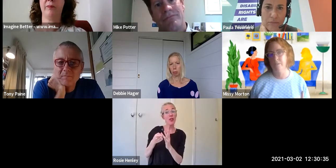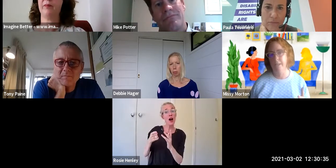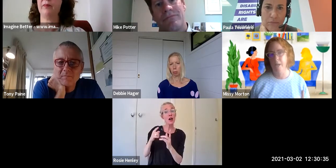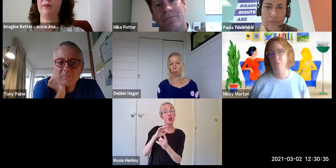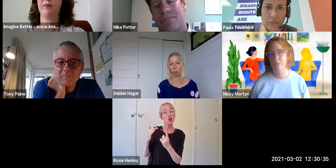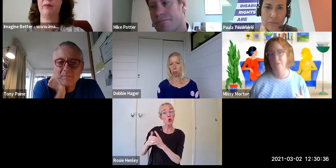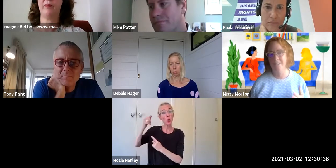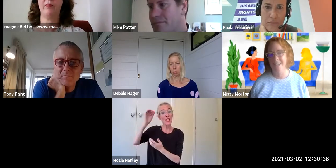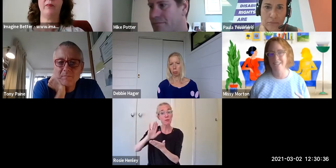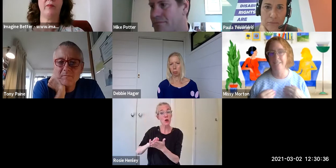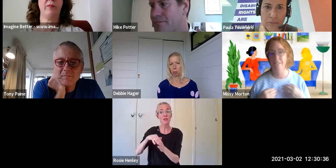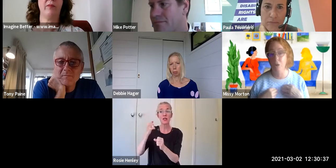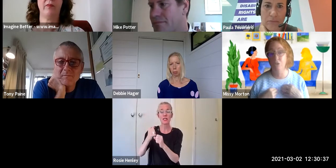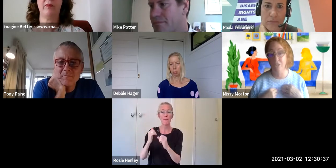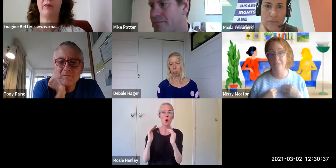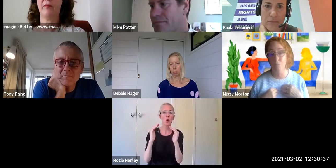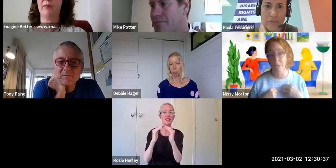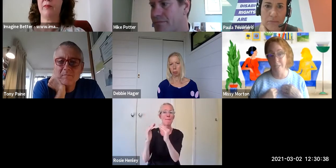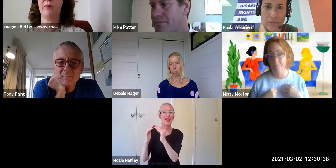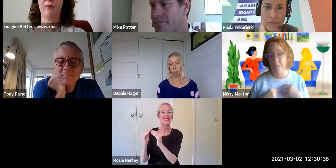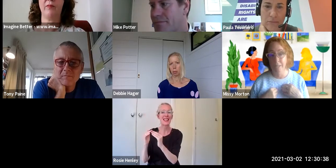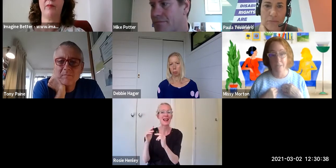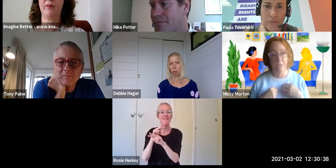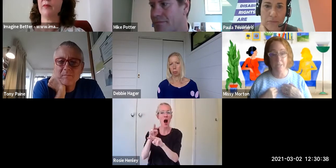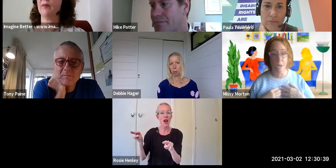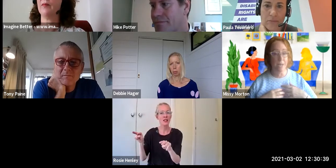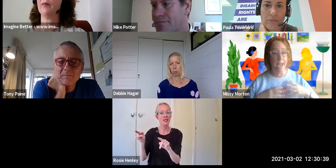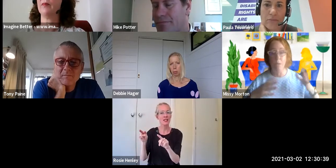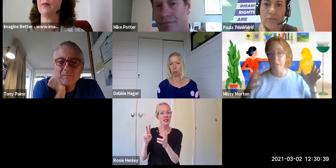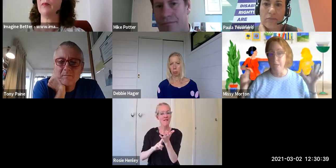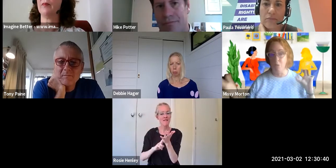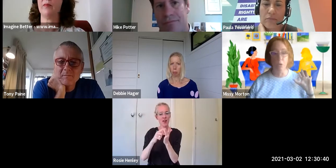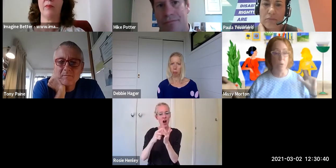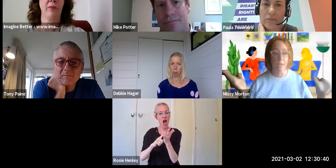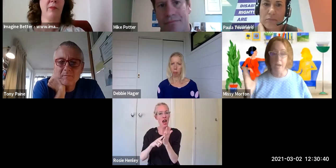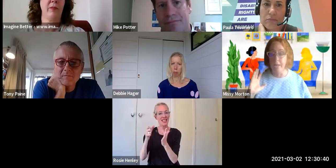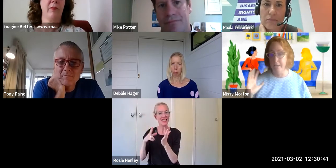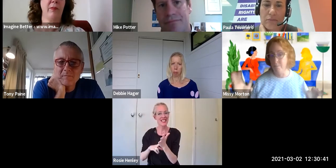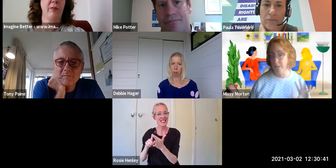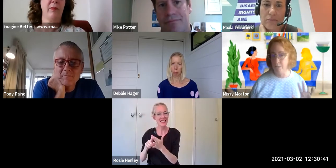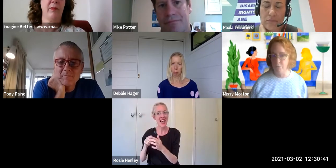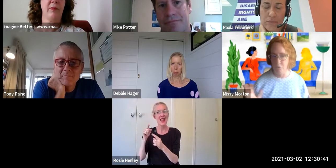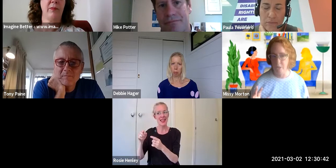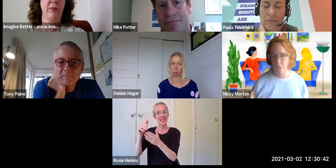that help them understand: it's not just me. This is coming at me from a great height and many different directions.